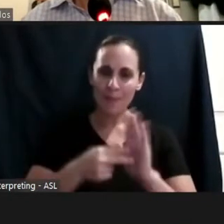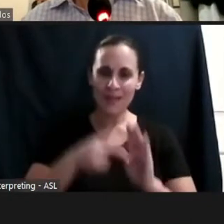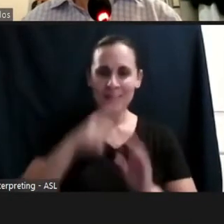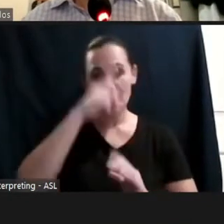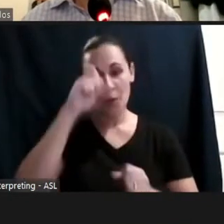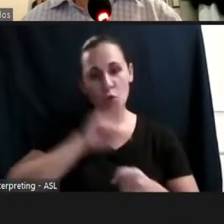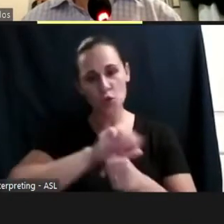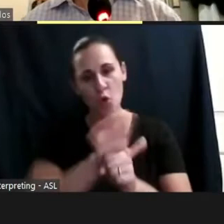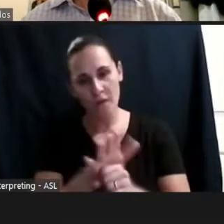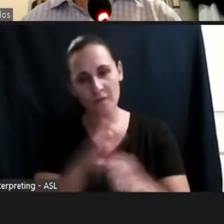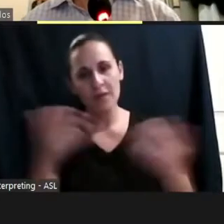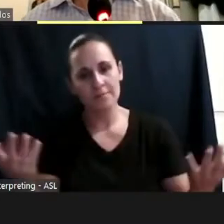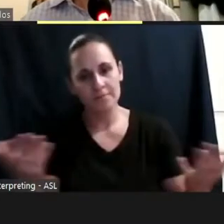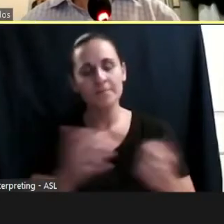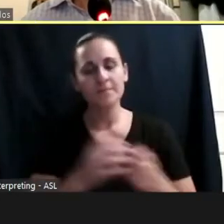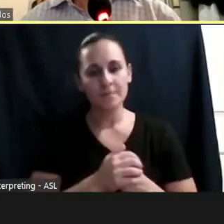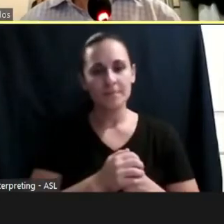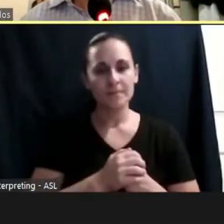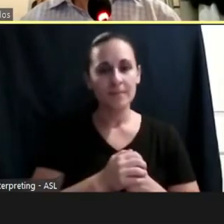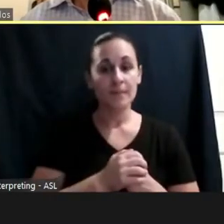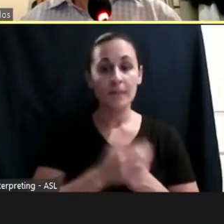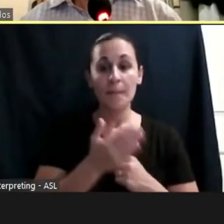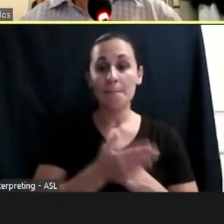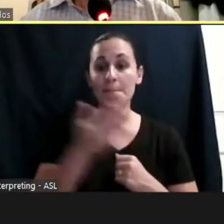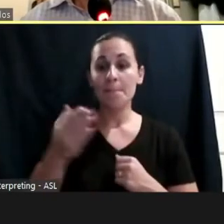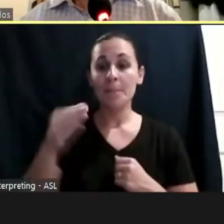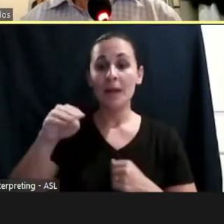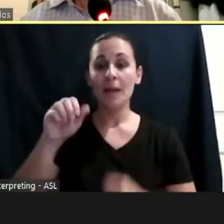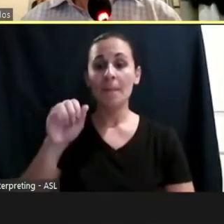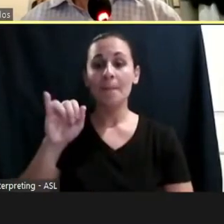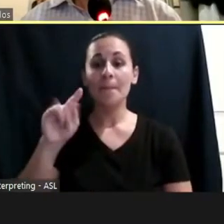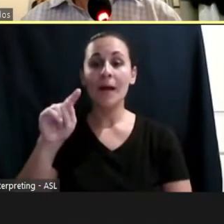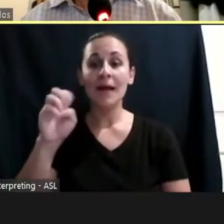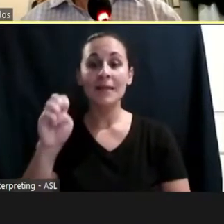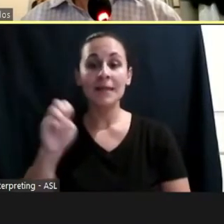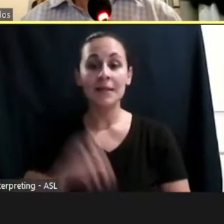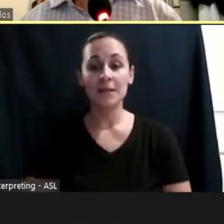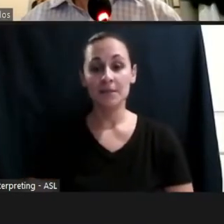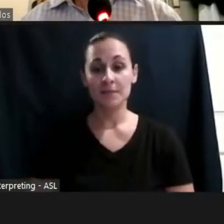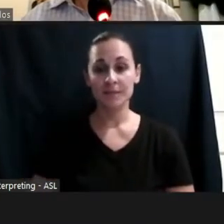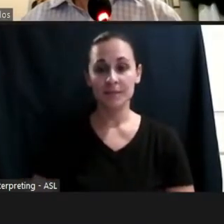think of myself – I do think of